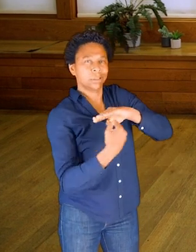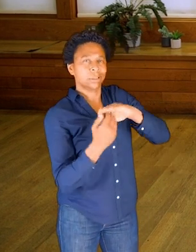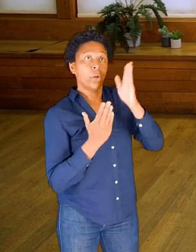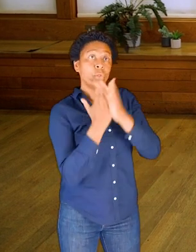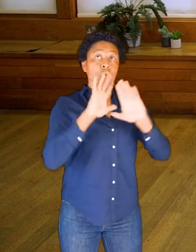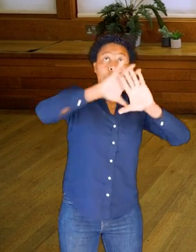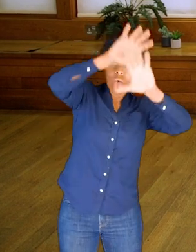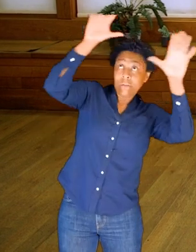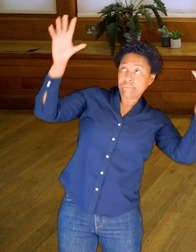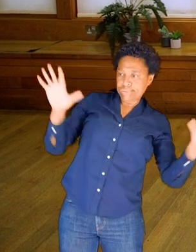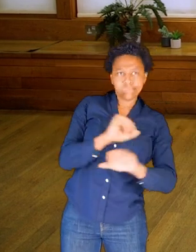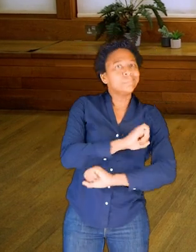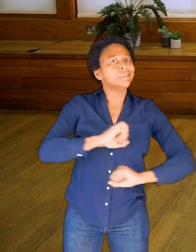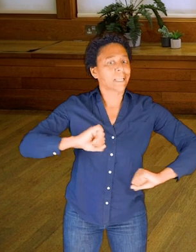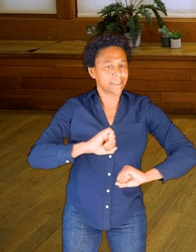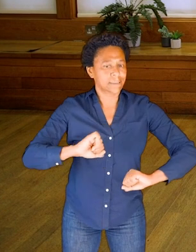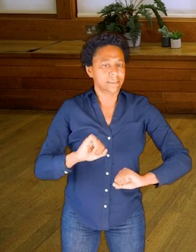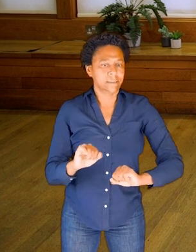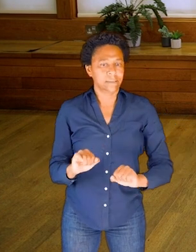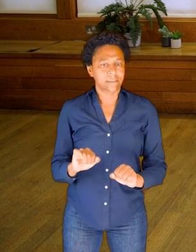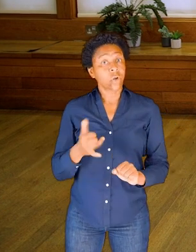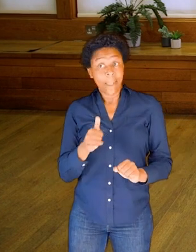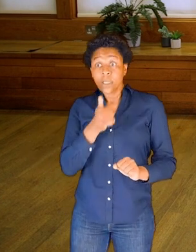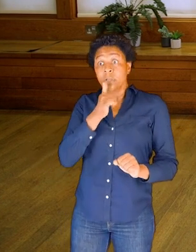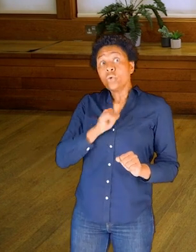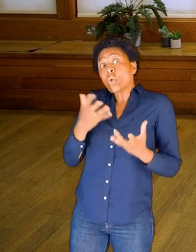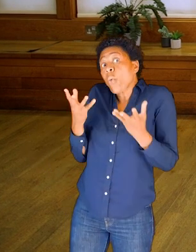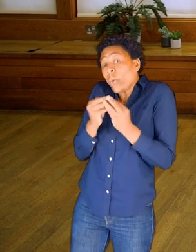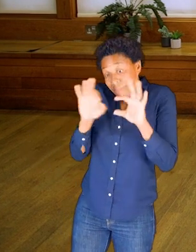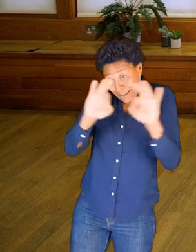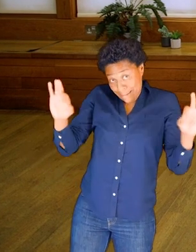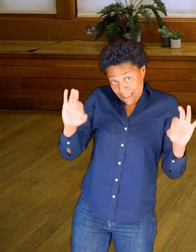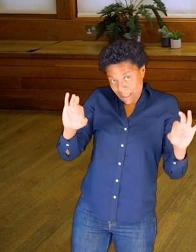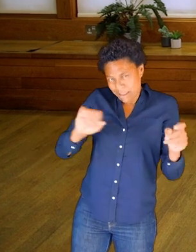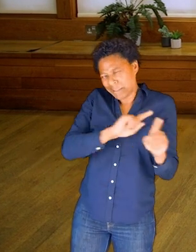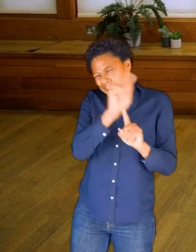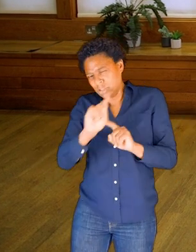If you have a stick, you might use your stick for a while then put it down,